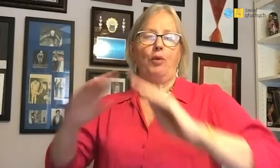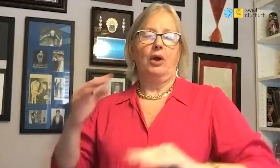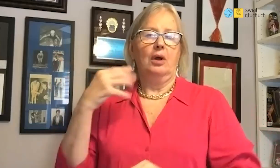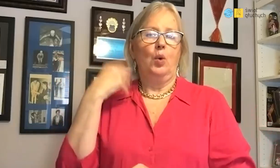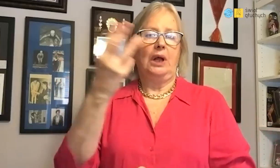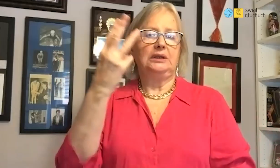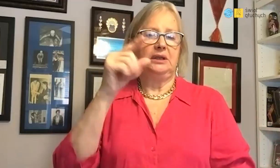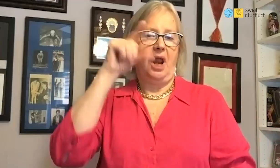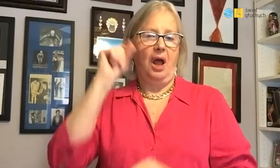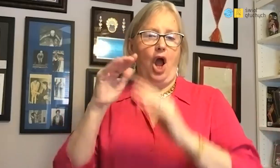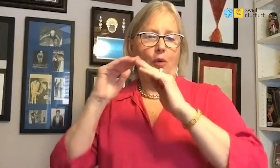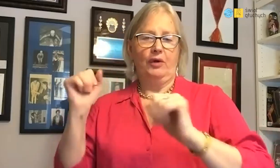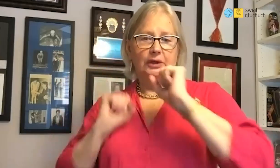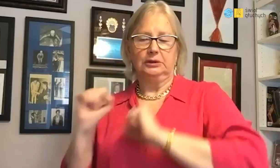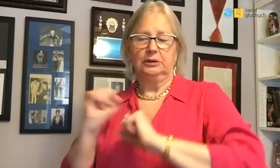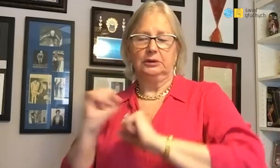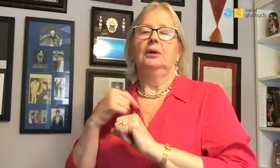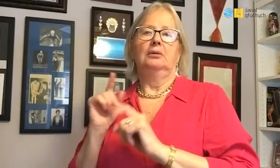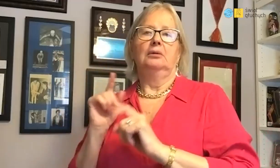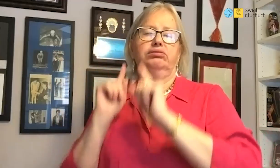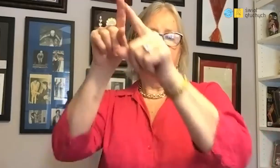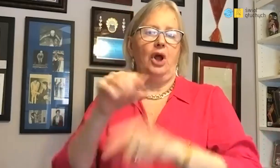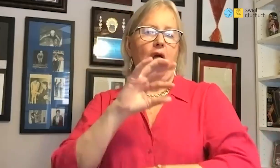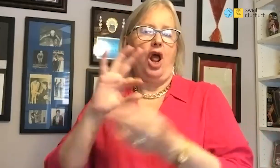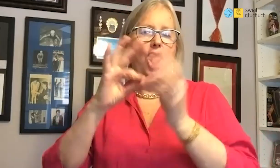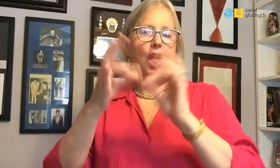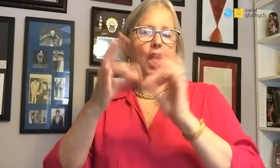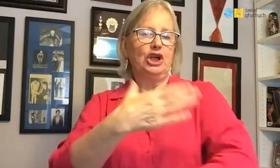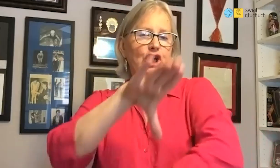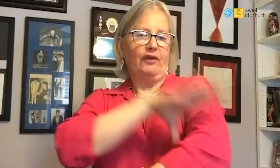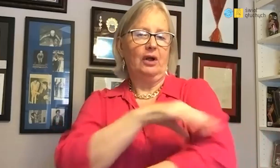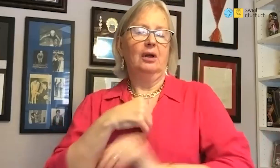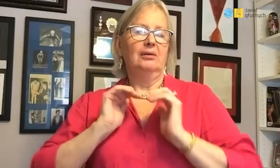After training camp I performed at the Olympic Games in Sweden